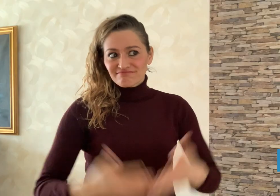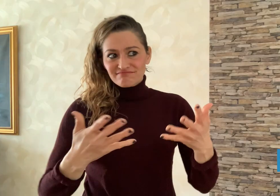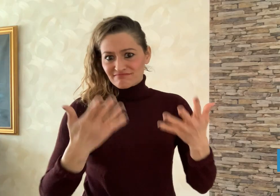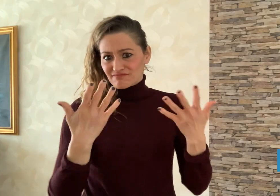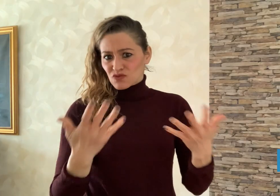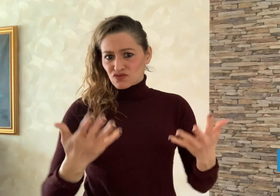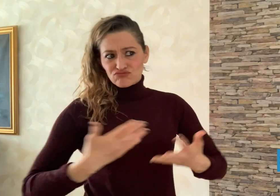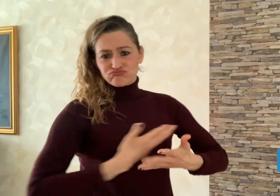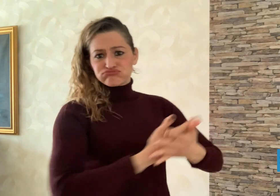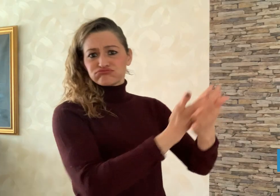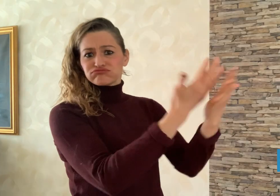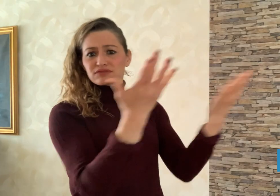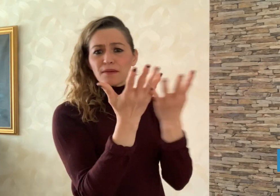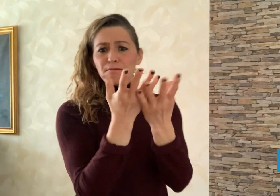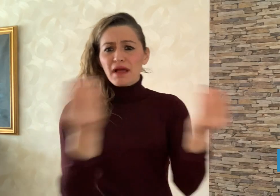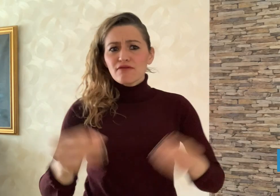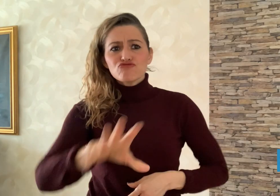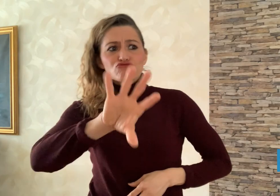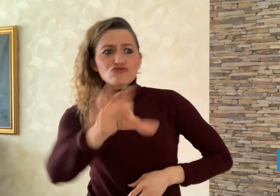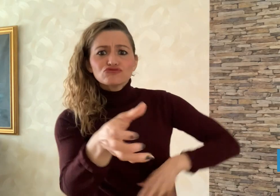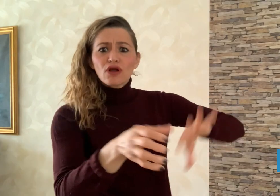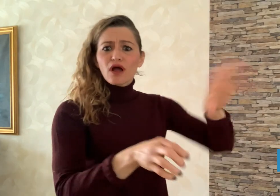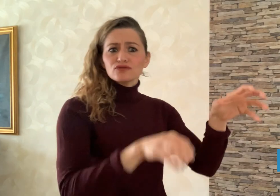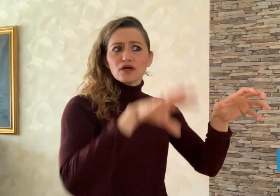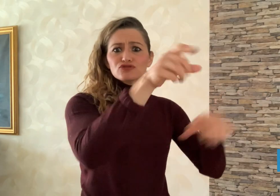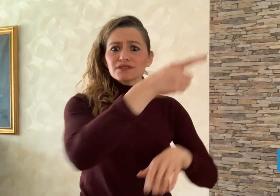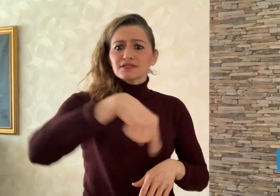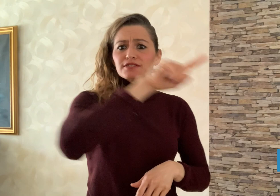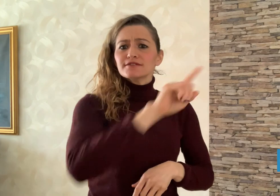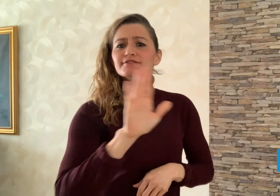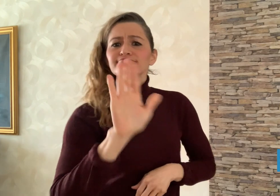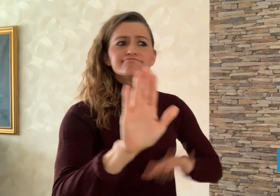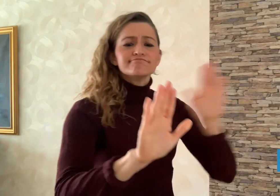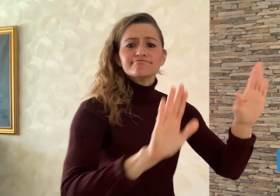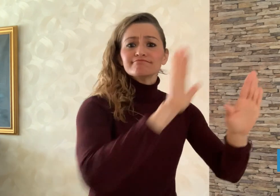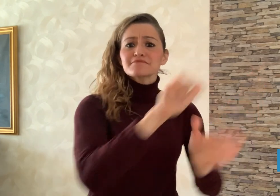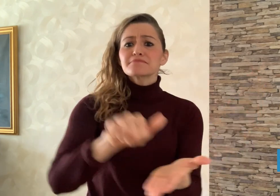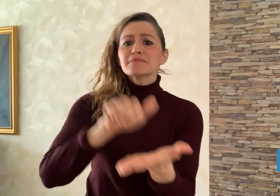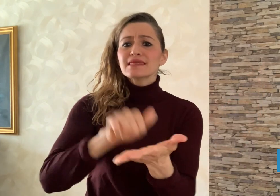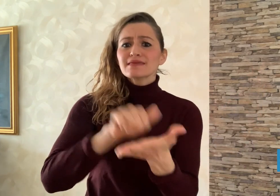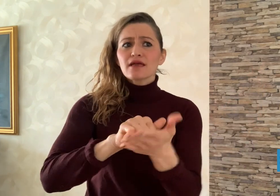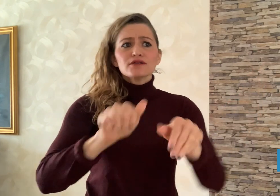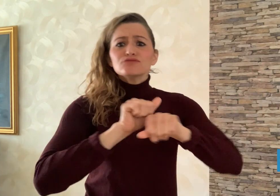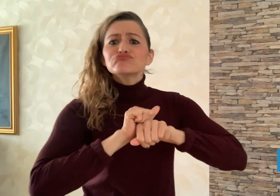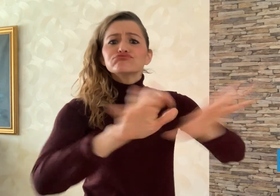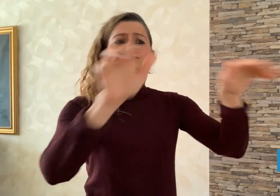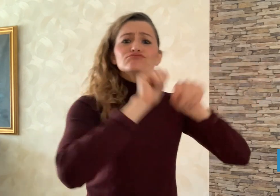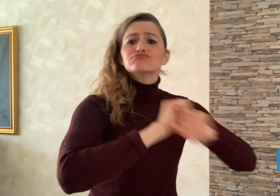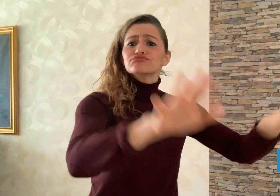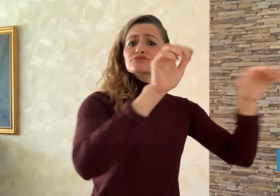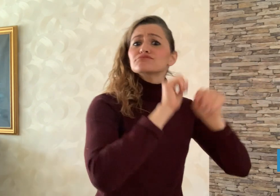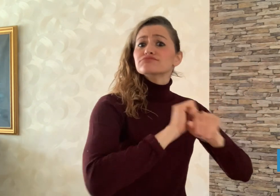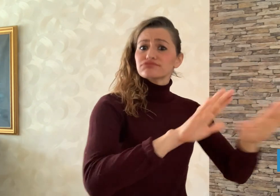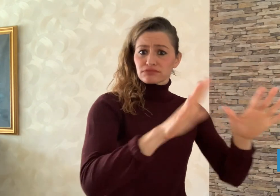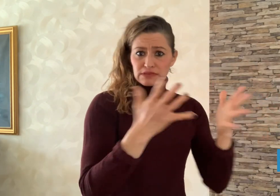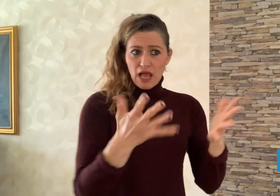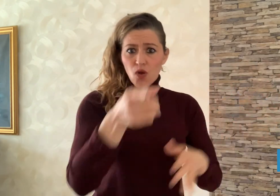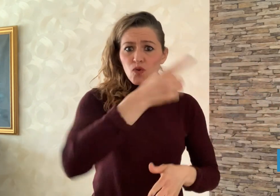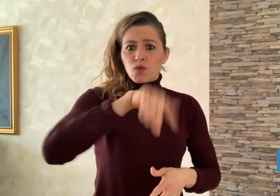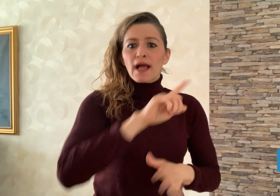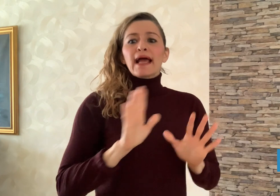Media providers in many countries are under pressure and